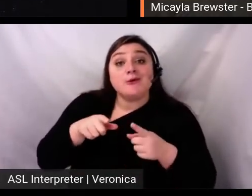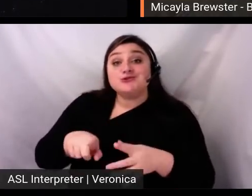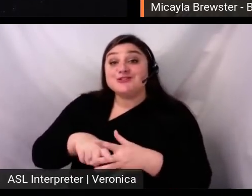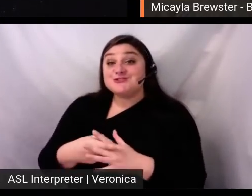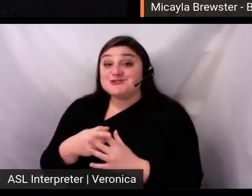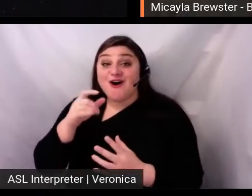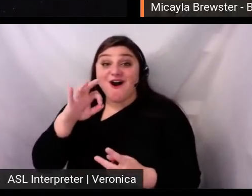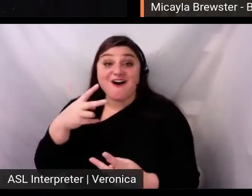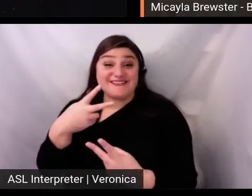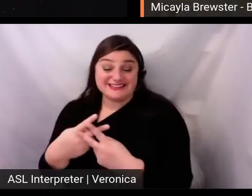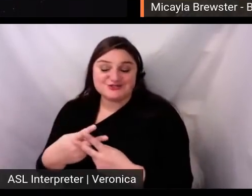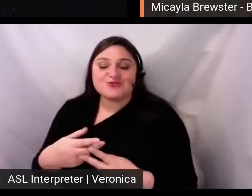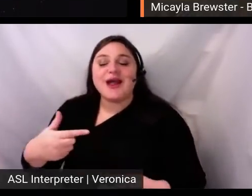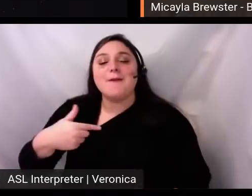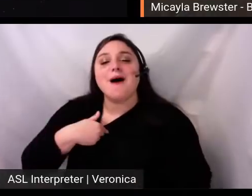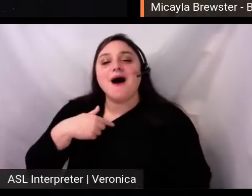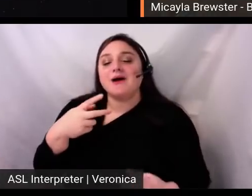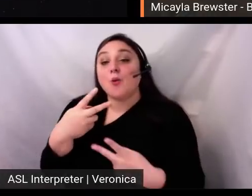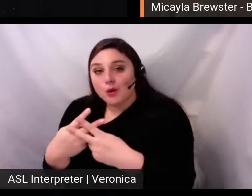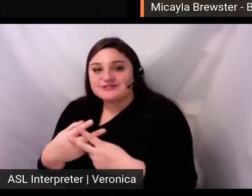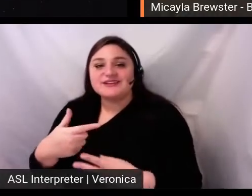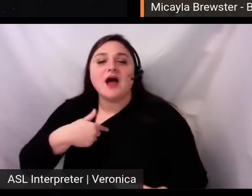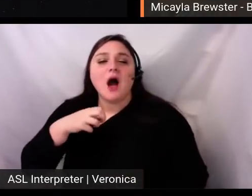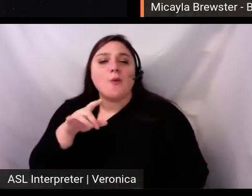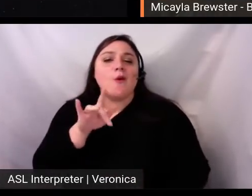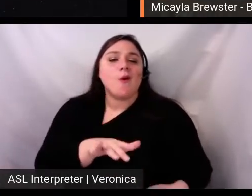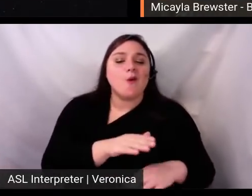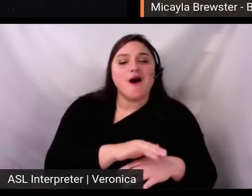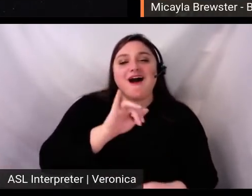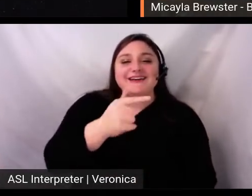of story circles were replaced by Instagram Lives. I'm sure you've a lot